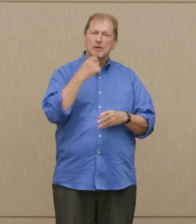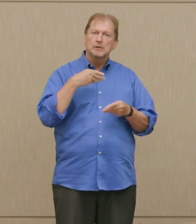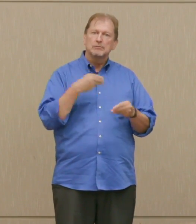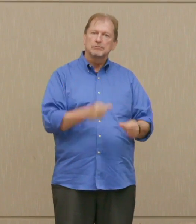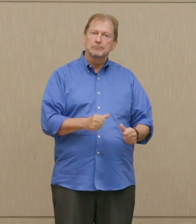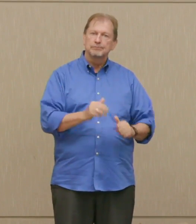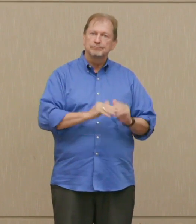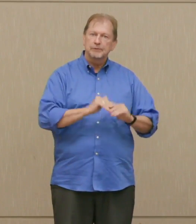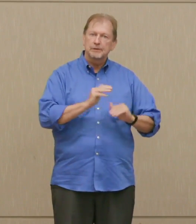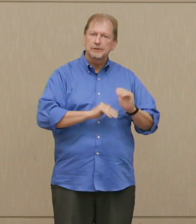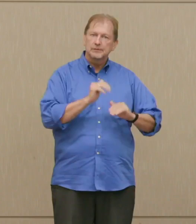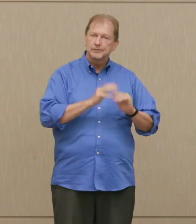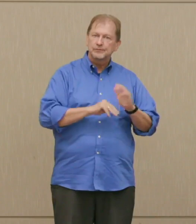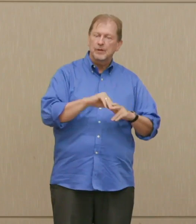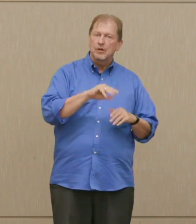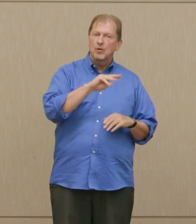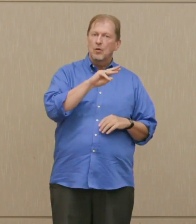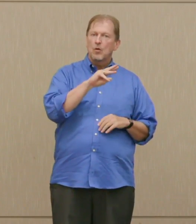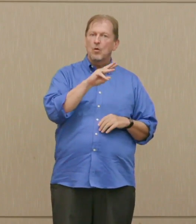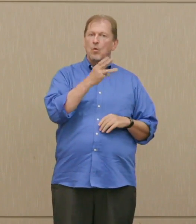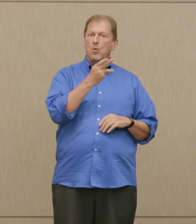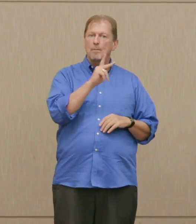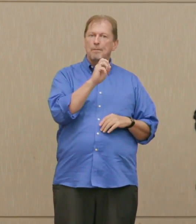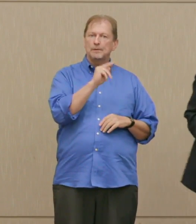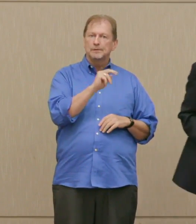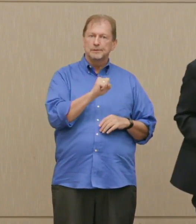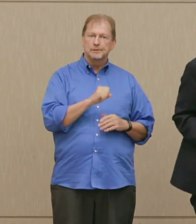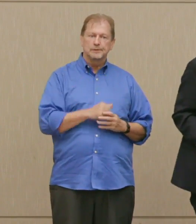They don't justify the risk of blowing the world up.